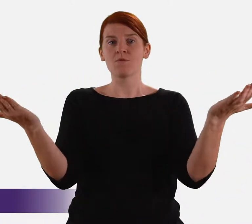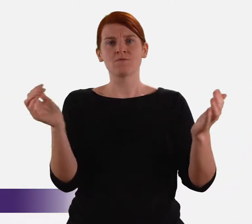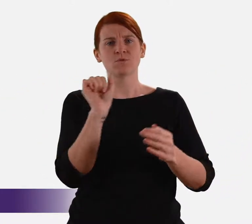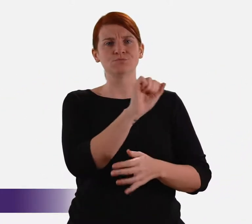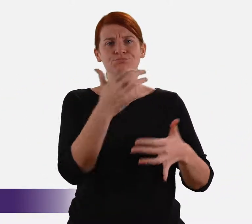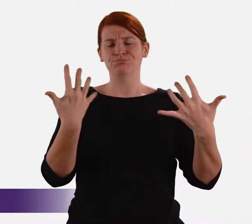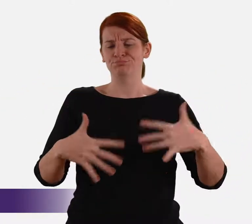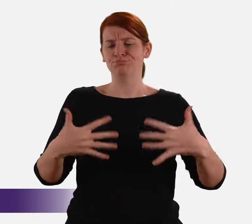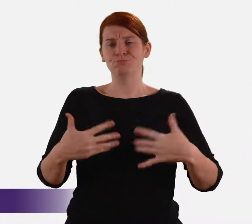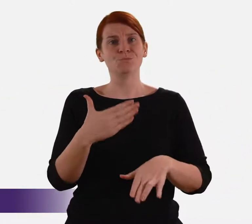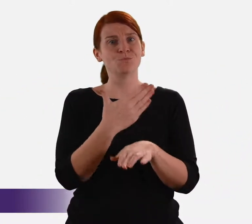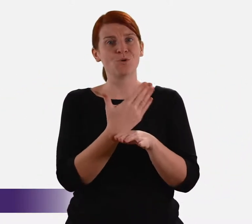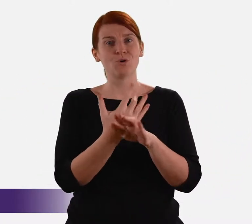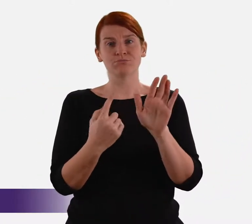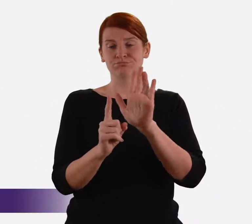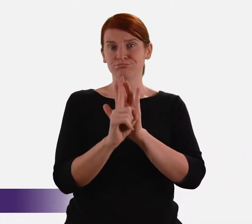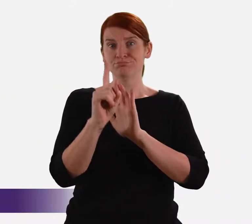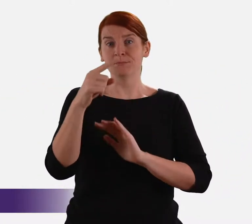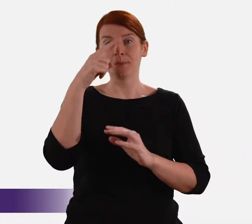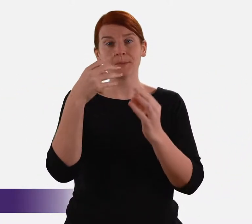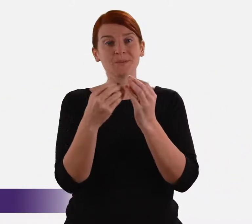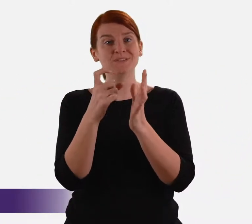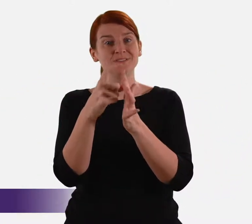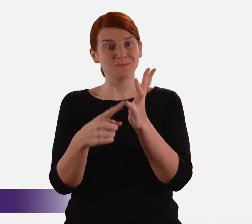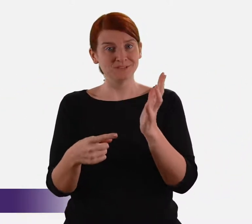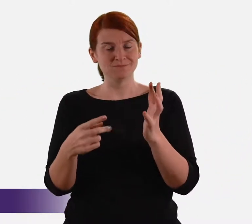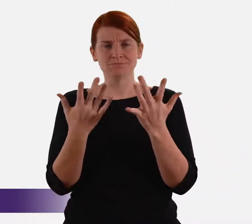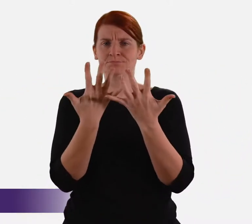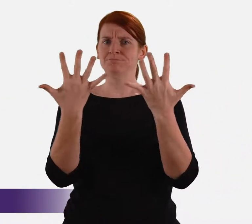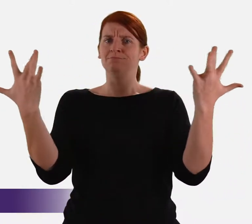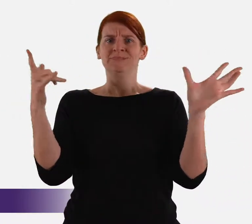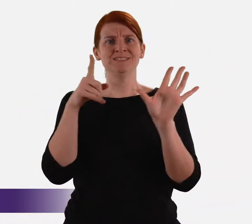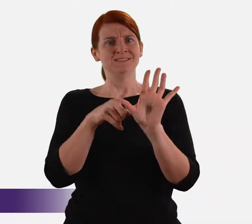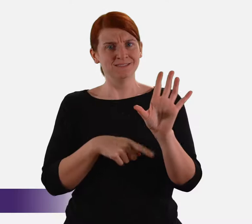for her extraordinary work on behalf of people with disability over many years.